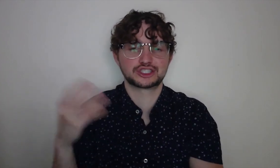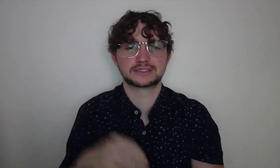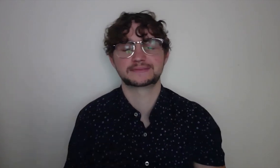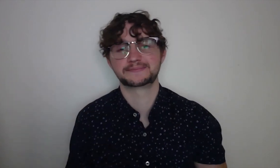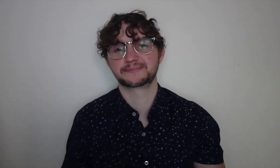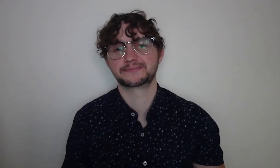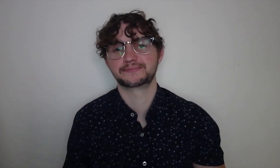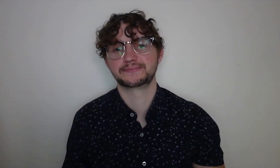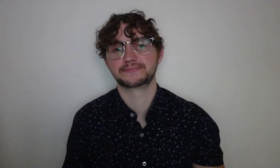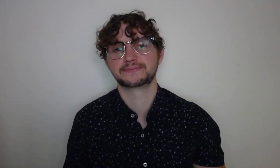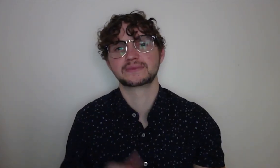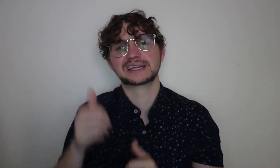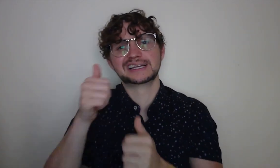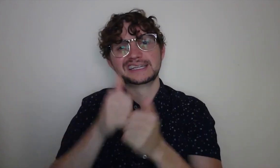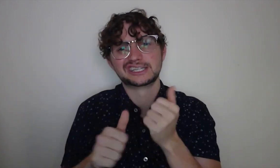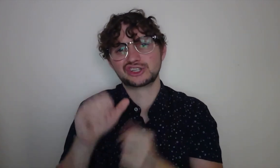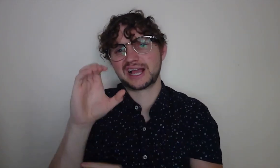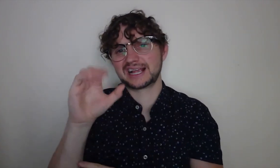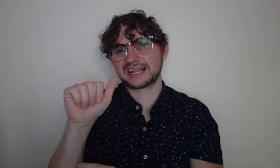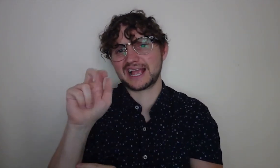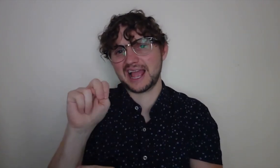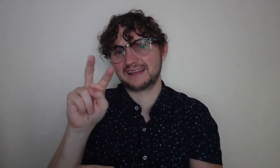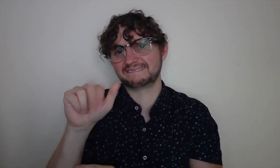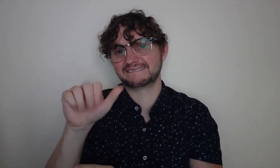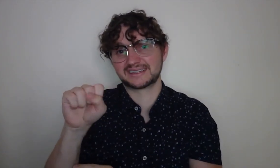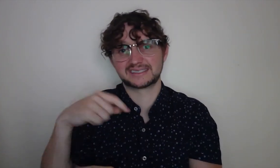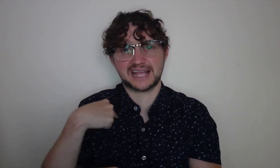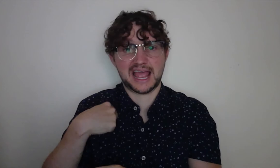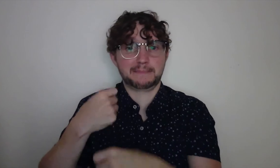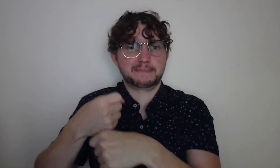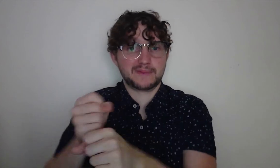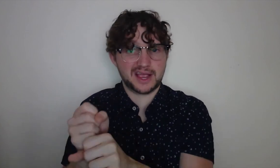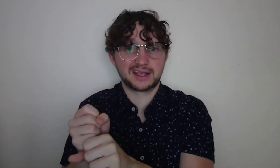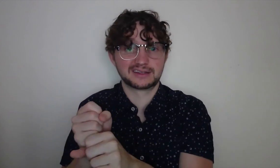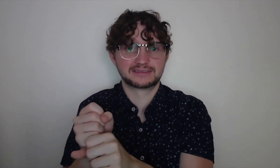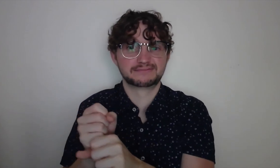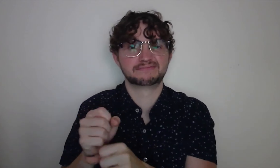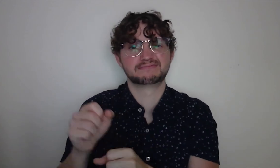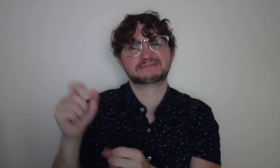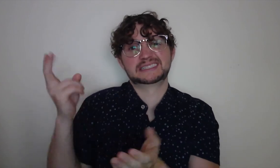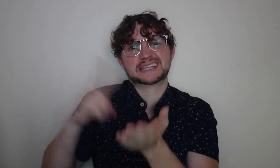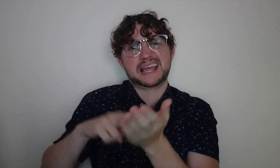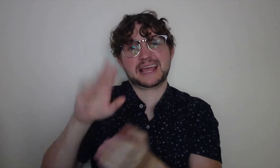waterproof, and made locally here in Seattle, Washington.